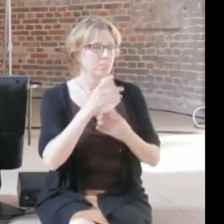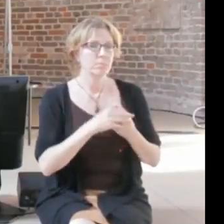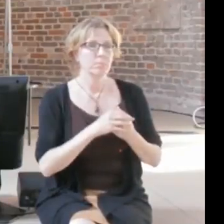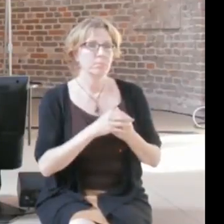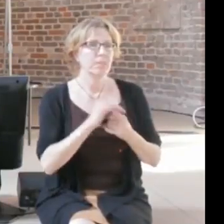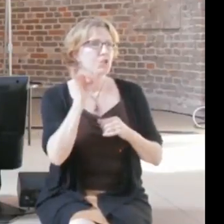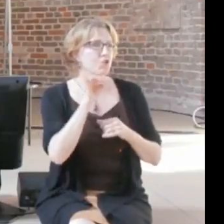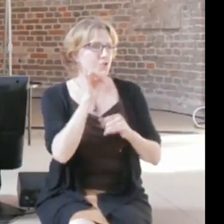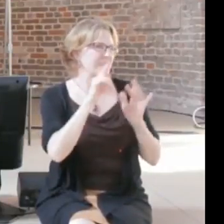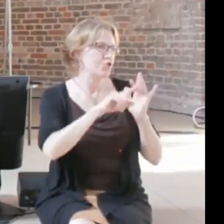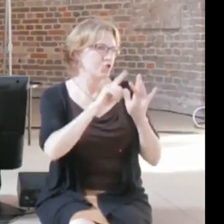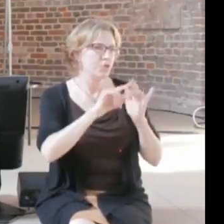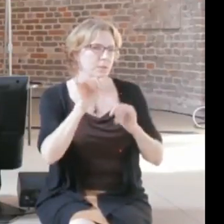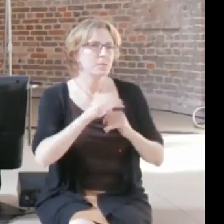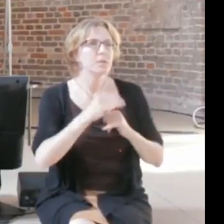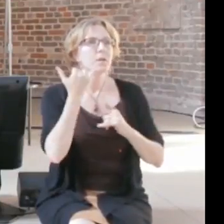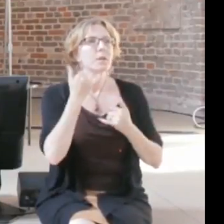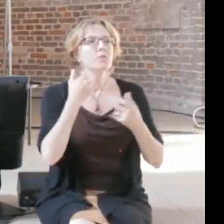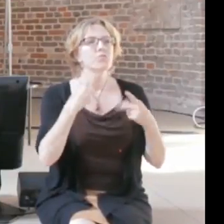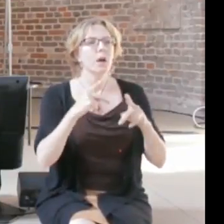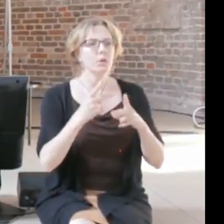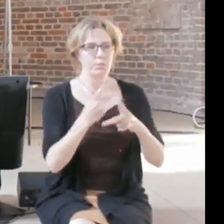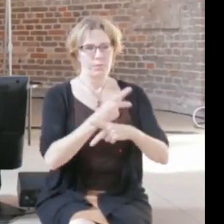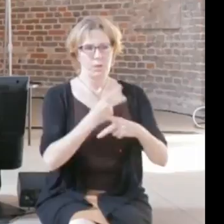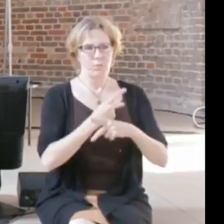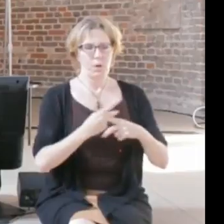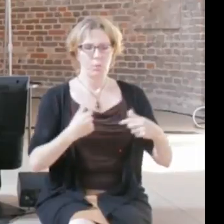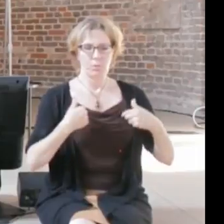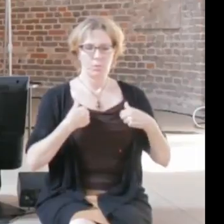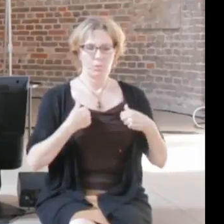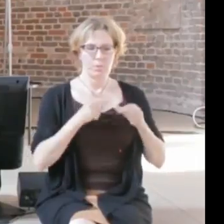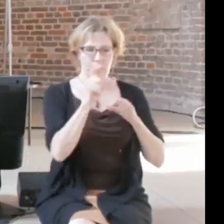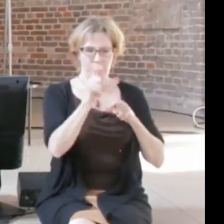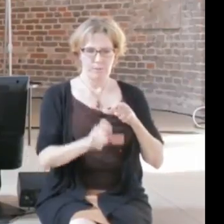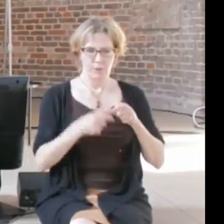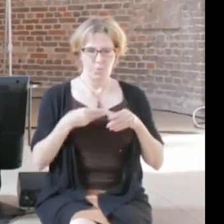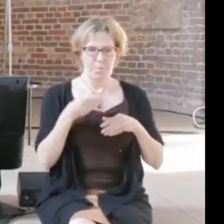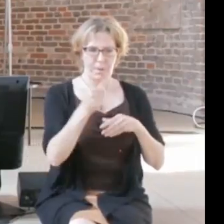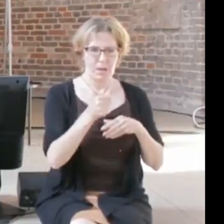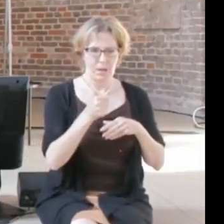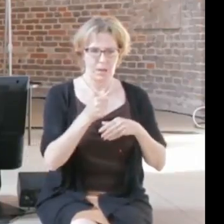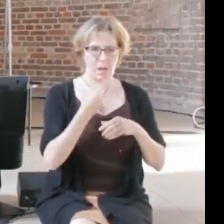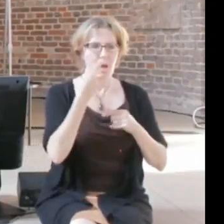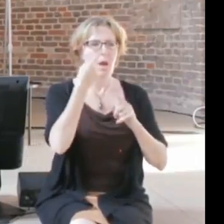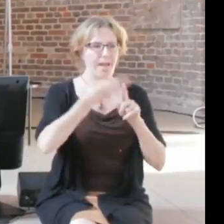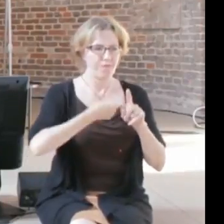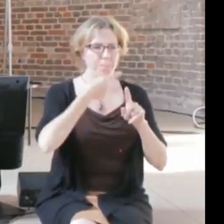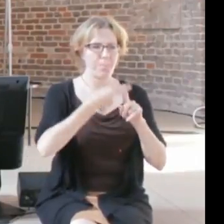and actualities, there was quite a debate in the United States about what is fair, so